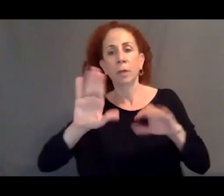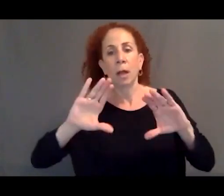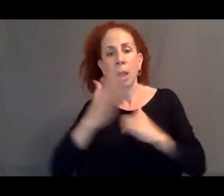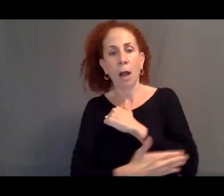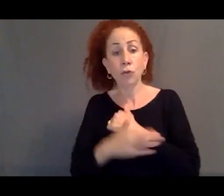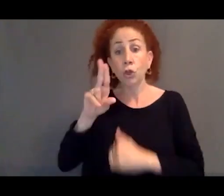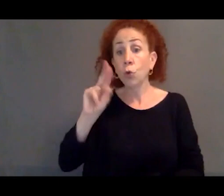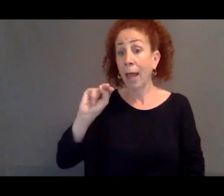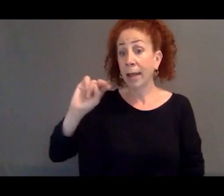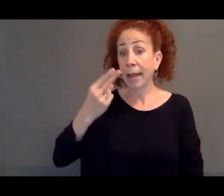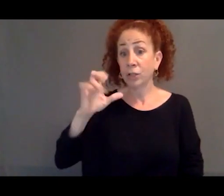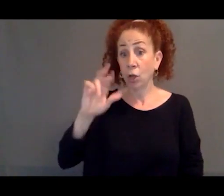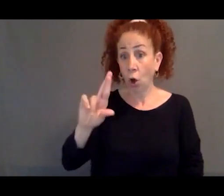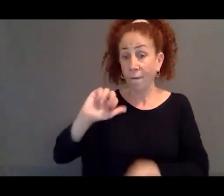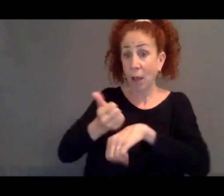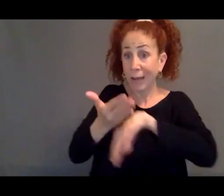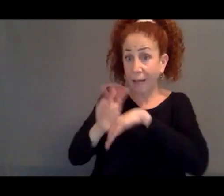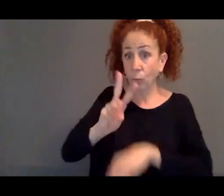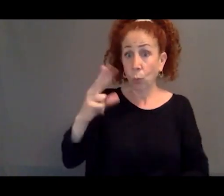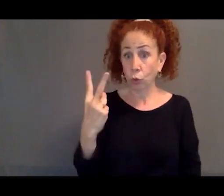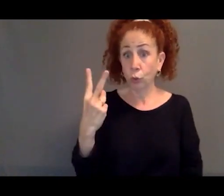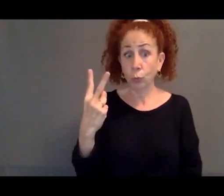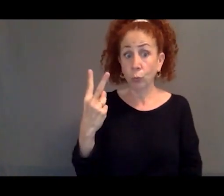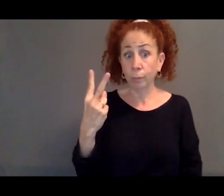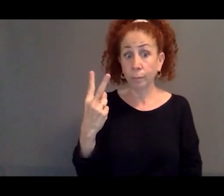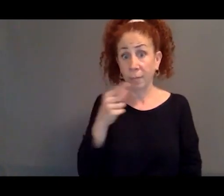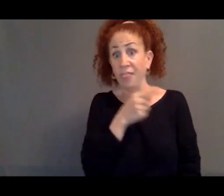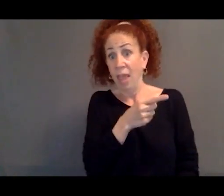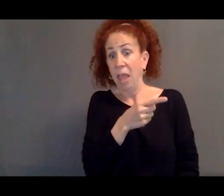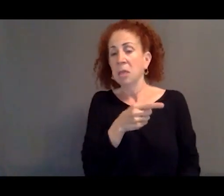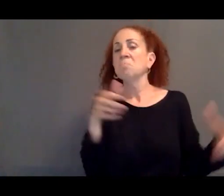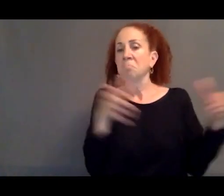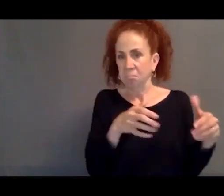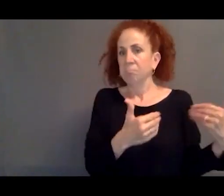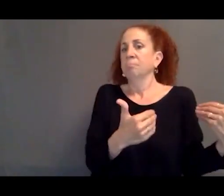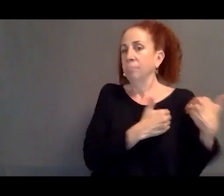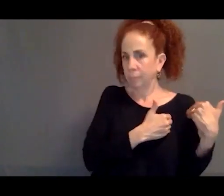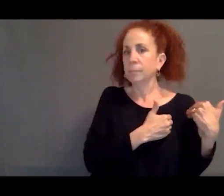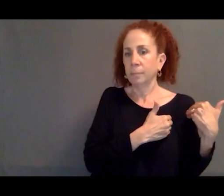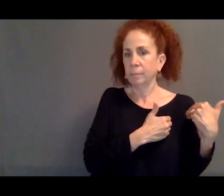World War, is the main international body